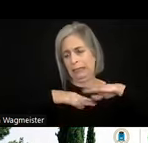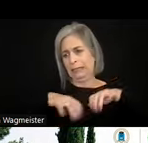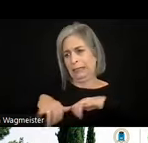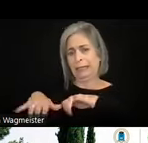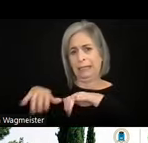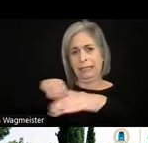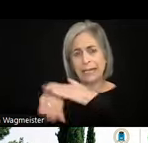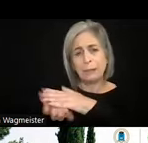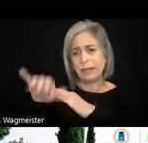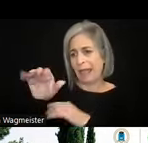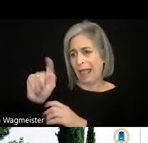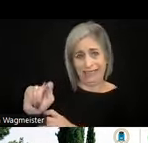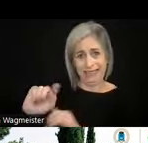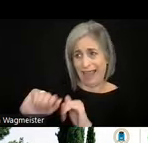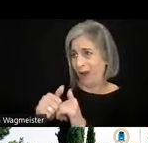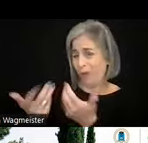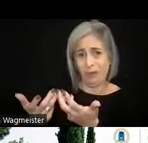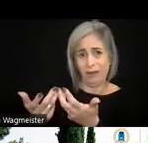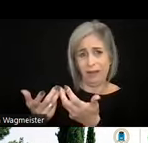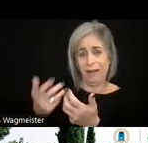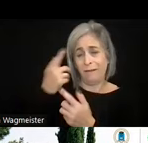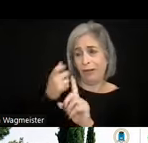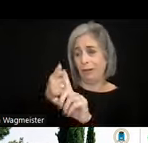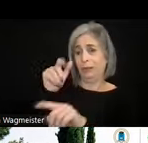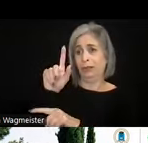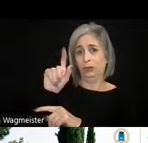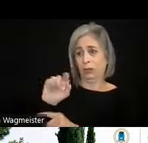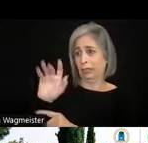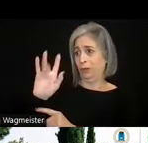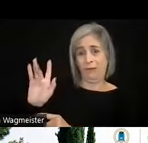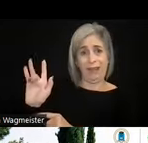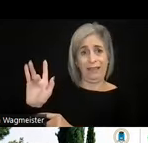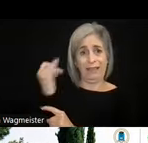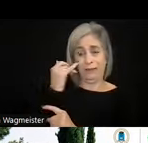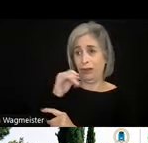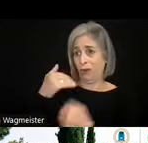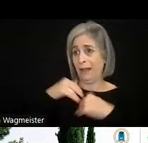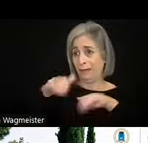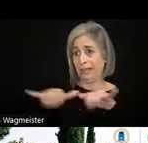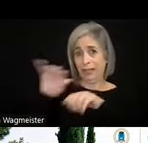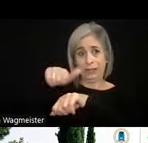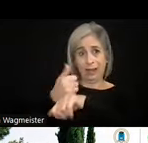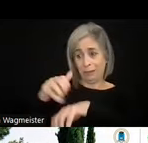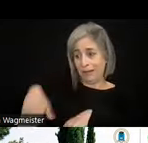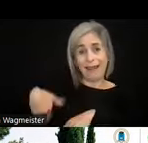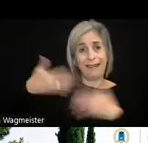applicable from 2025, if you haven't got the standards in place yet? It's a valid point.